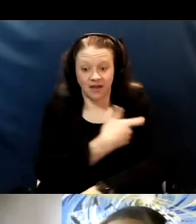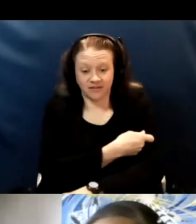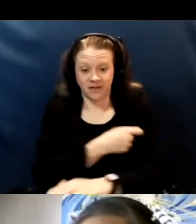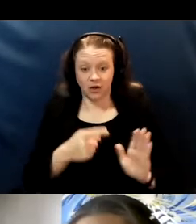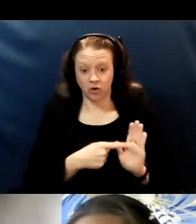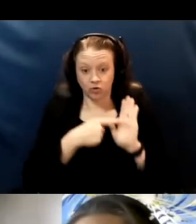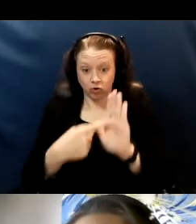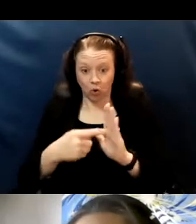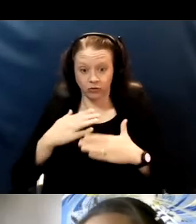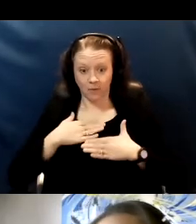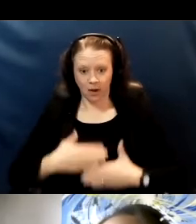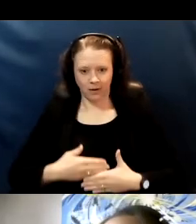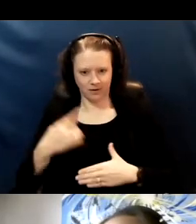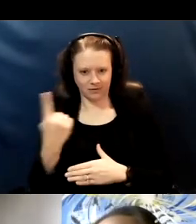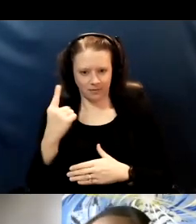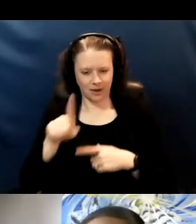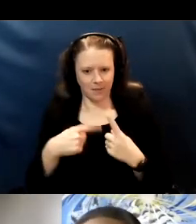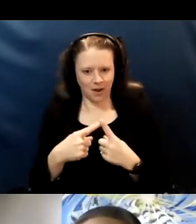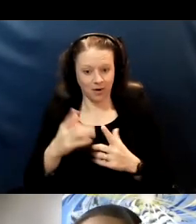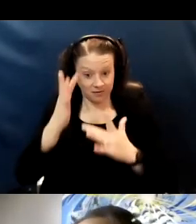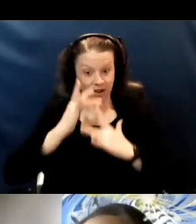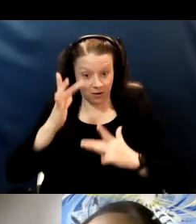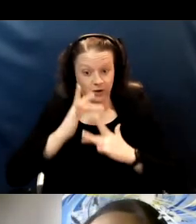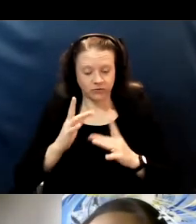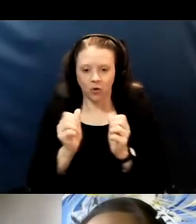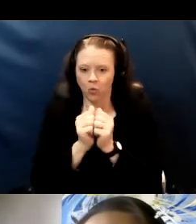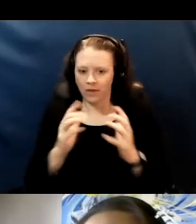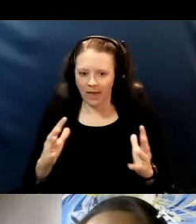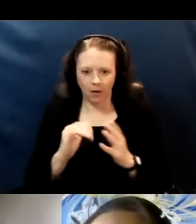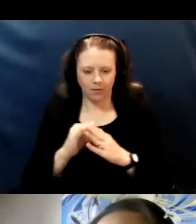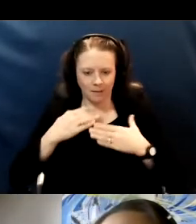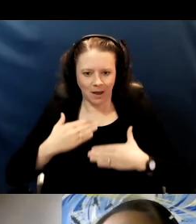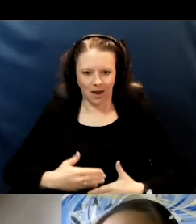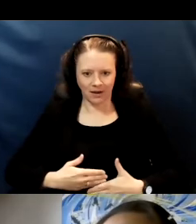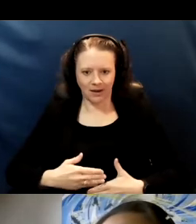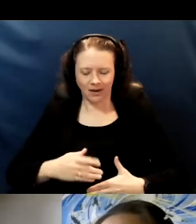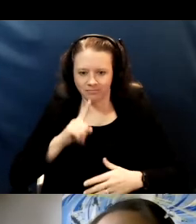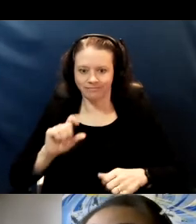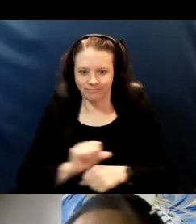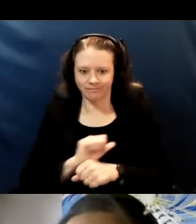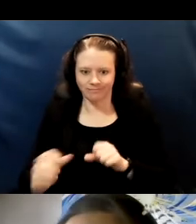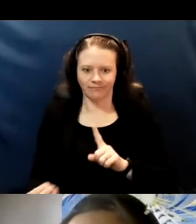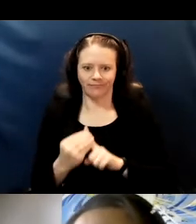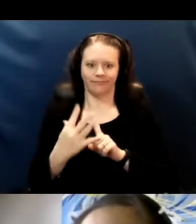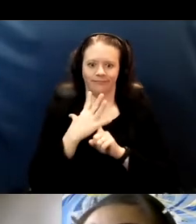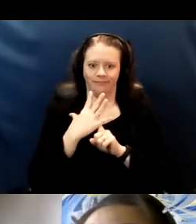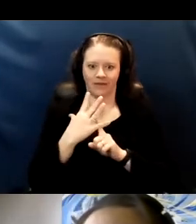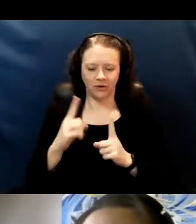about the virus without the body ever meeting the virus we become able to recognize it and fight it off